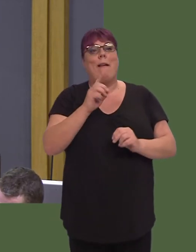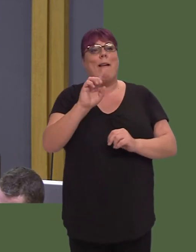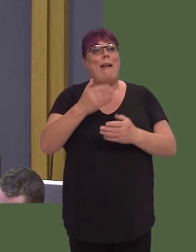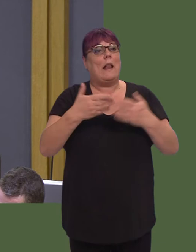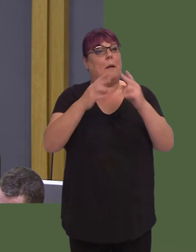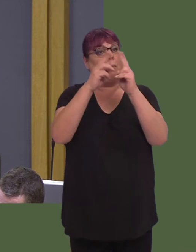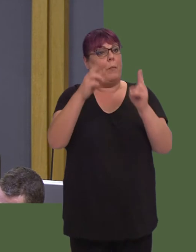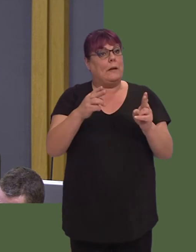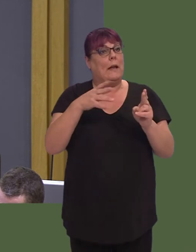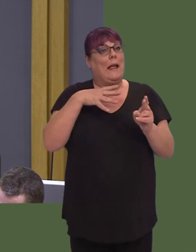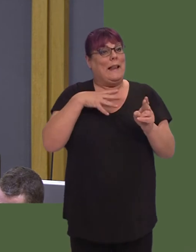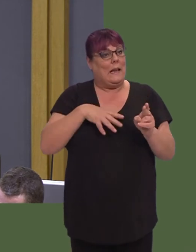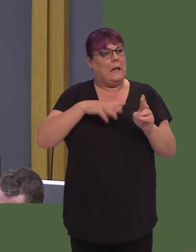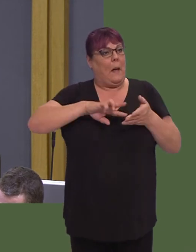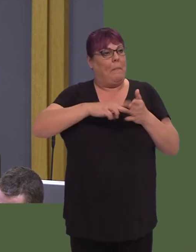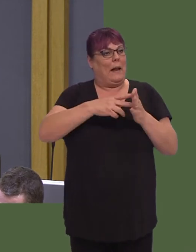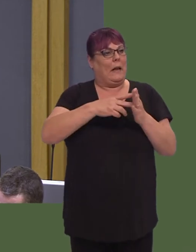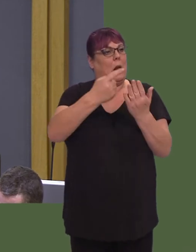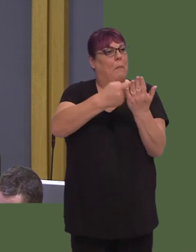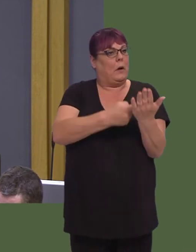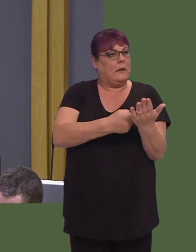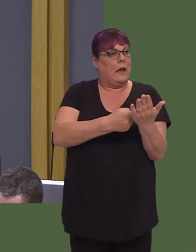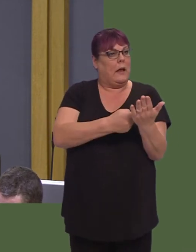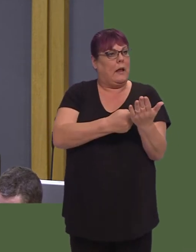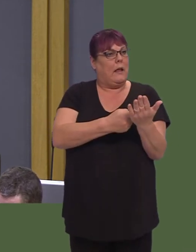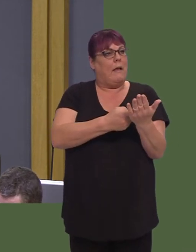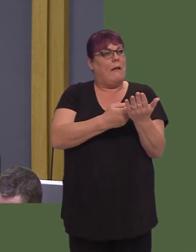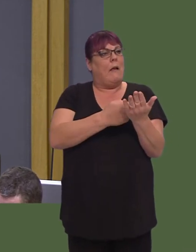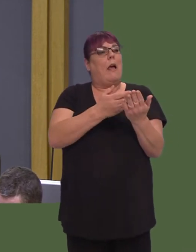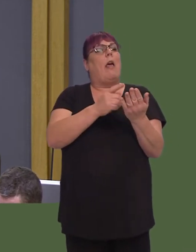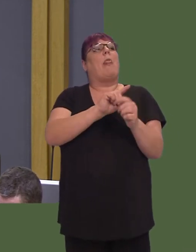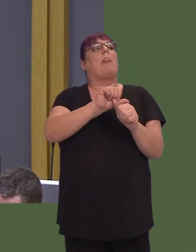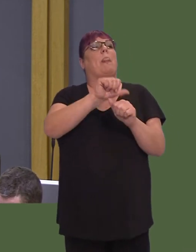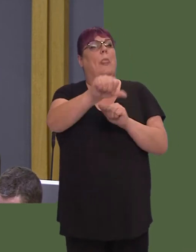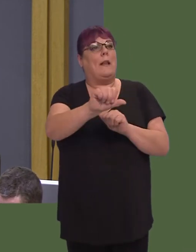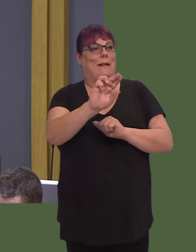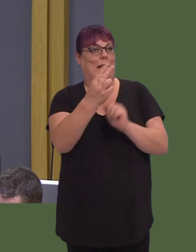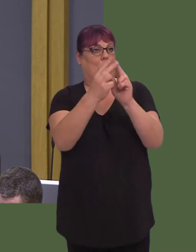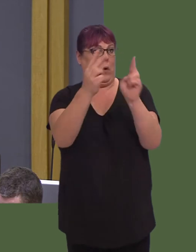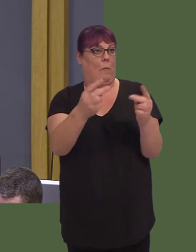A ydych chiín cytuno bod angen y newid yma ar fyrder? Carwyn Jones AM: Rydym ni wedi edrych ar hwn.